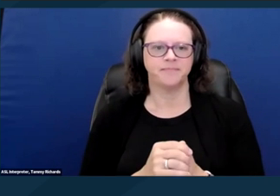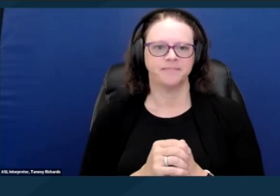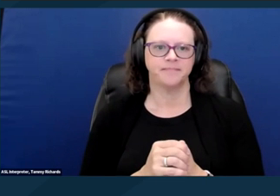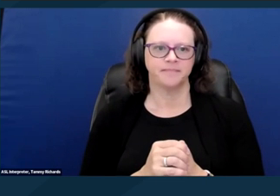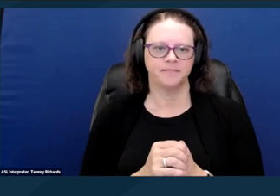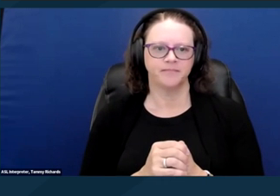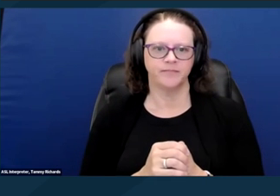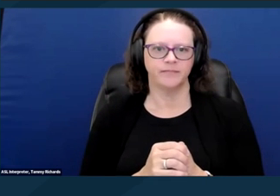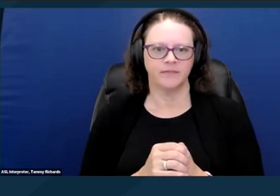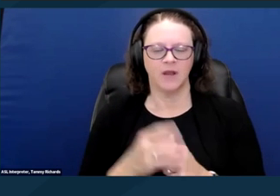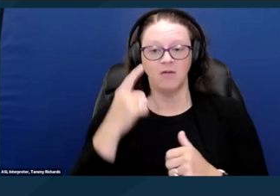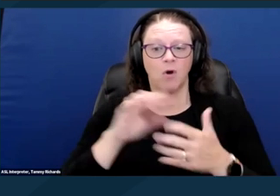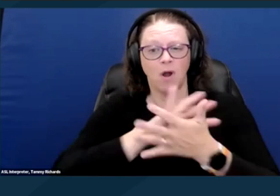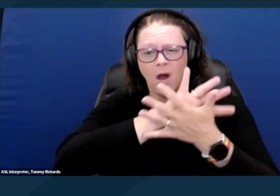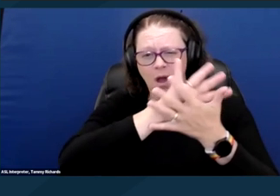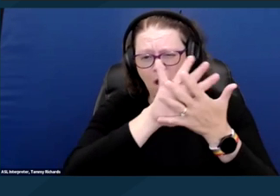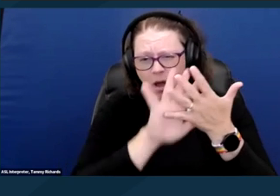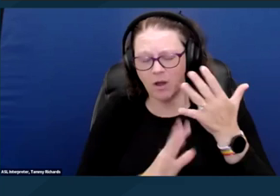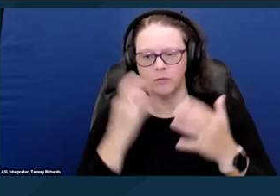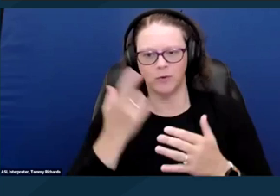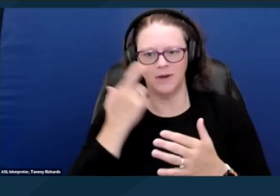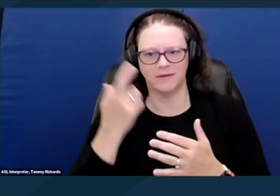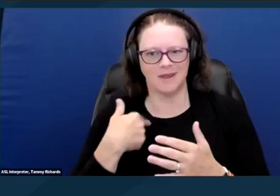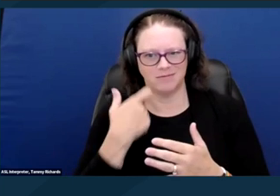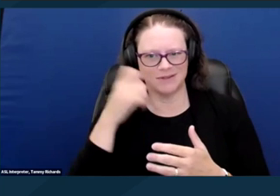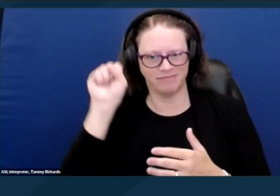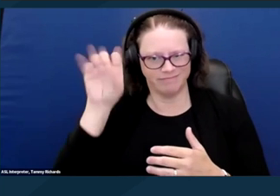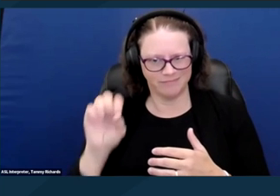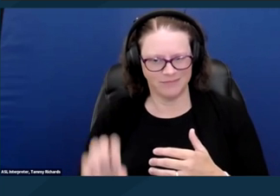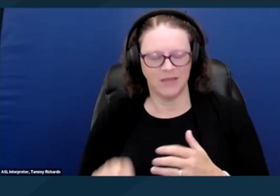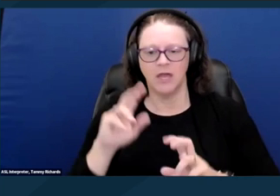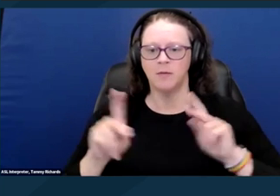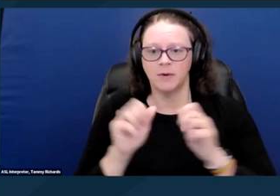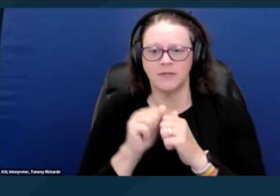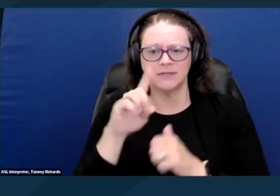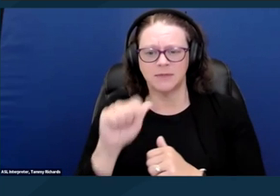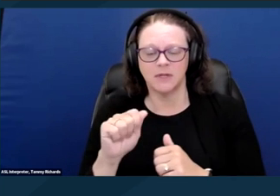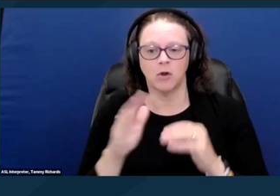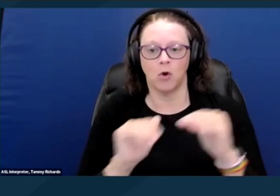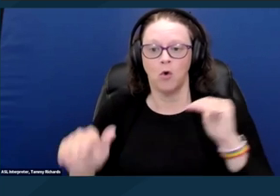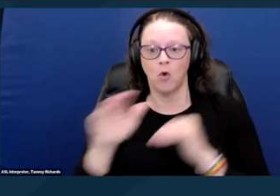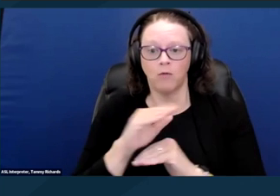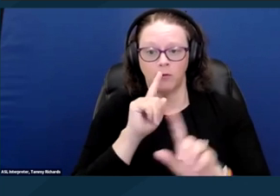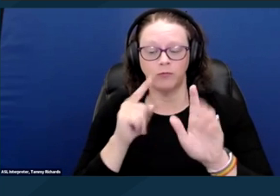So for all these reasons that I just went over, people with disabilities are overrepresented in unhoused communities.